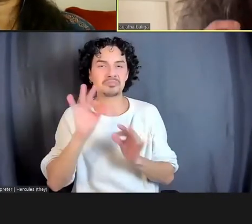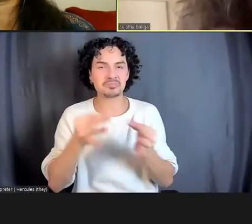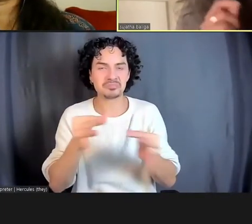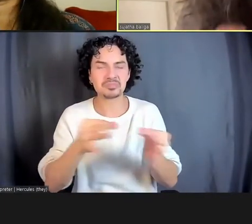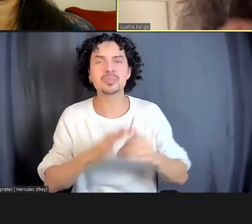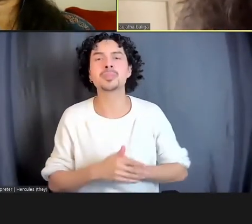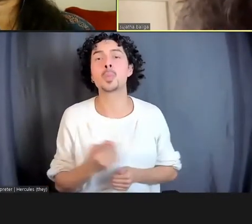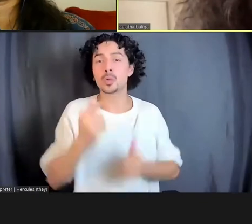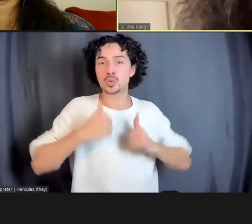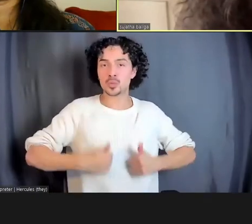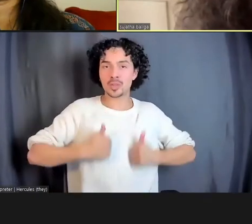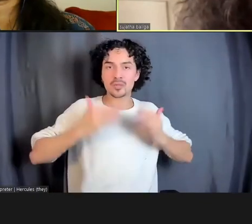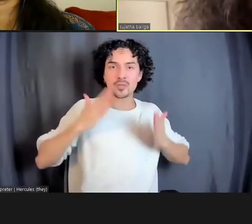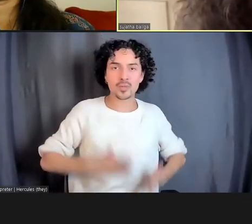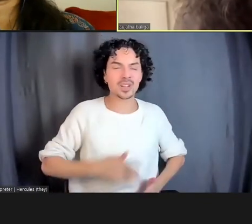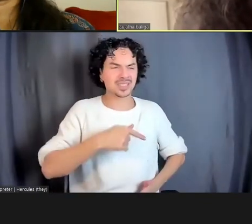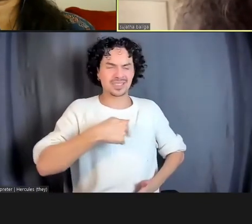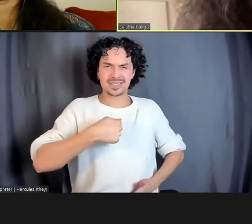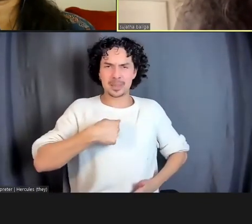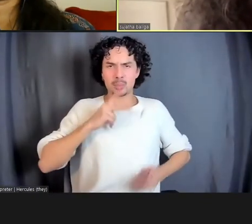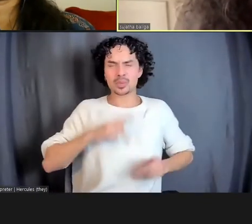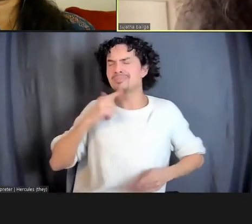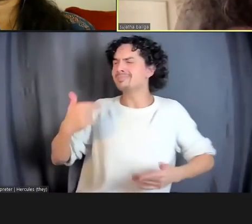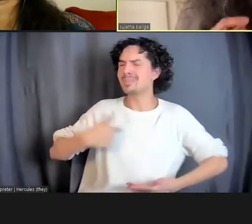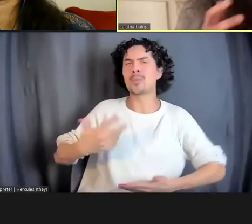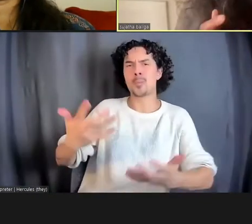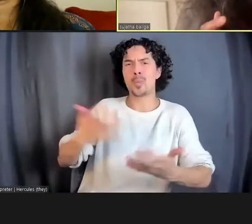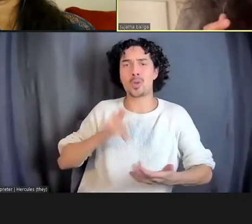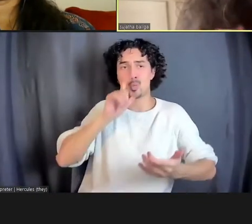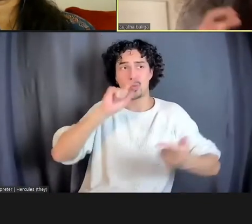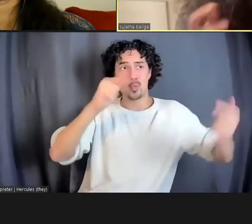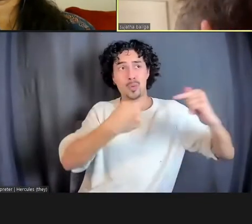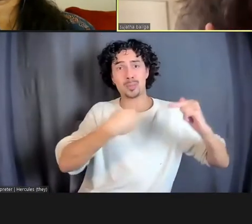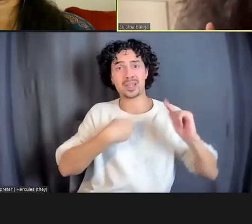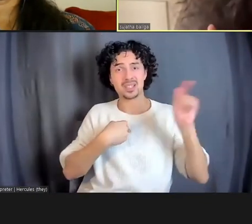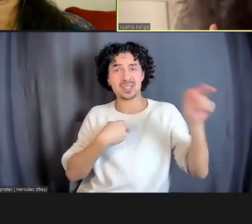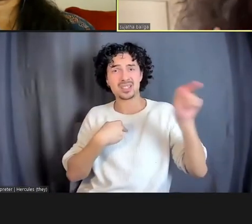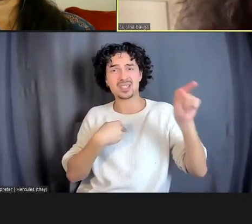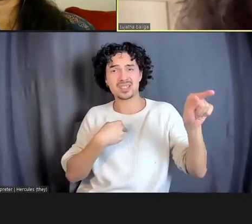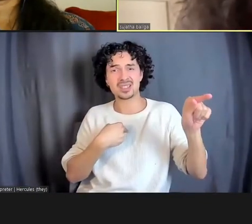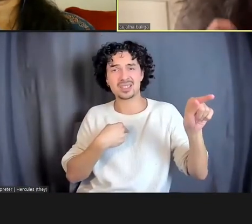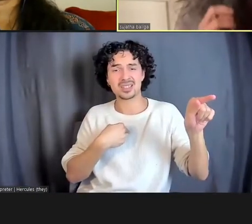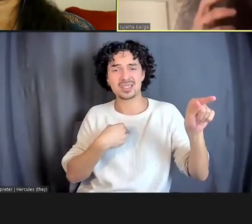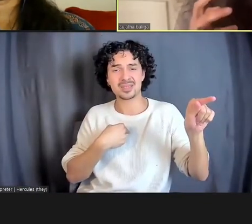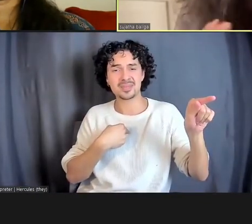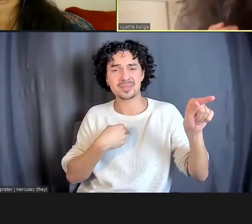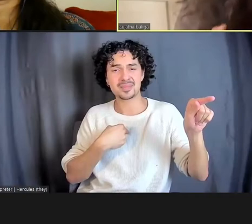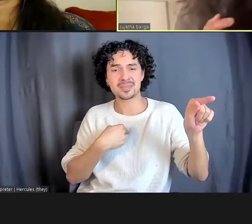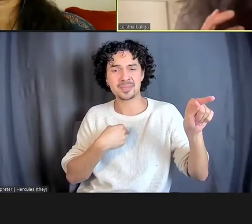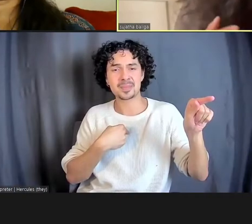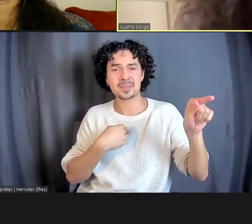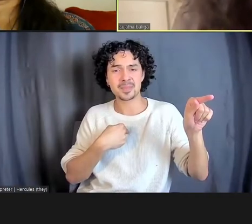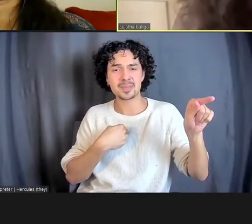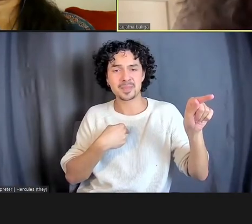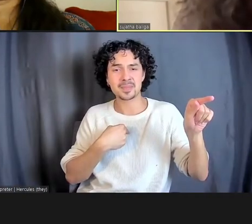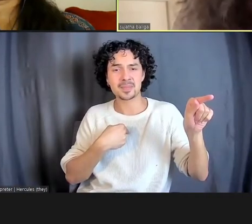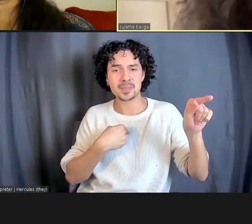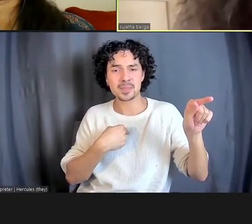from the person who'd caused her harm, in lieu of any sort of monetary outcome or anything she wanted...